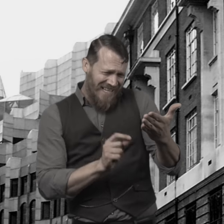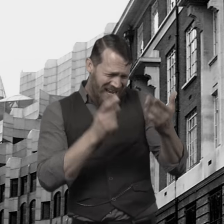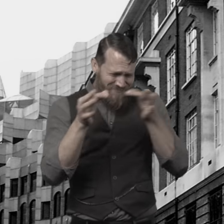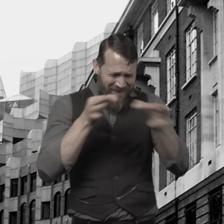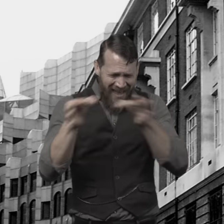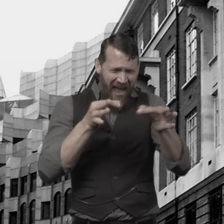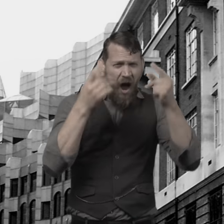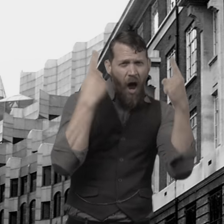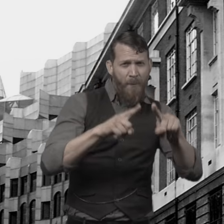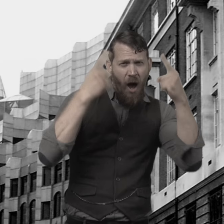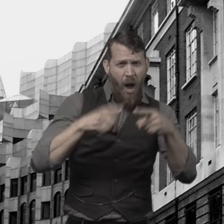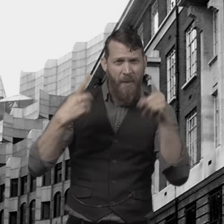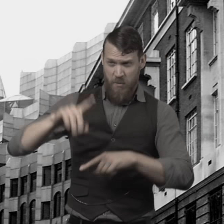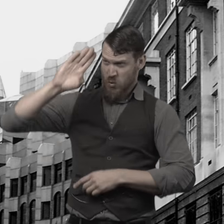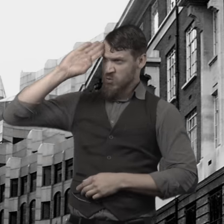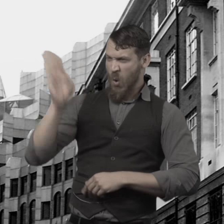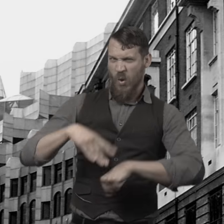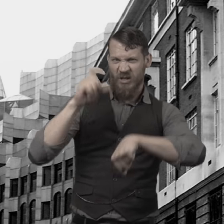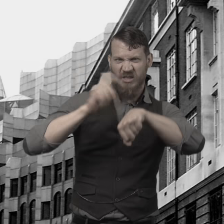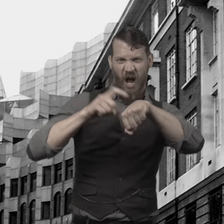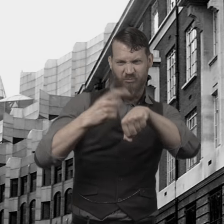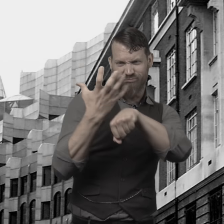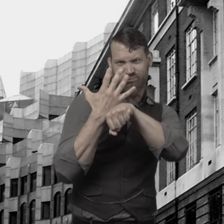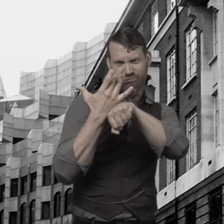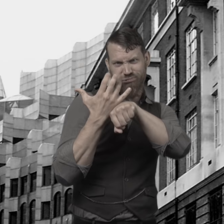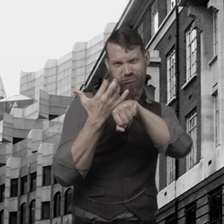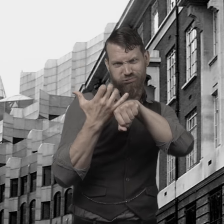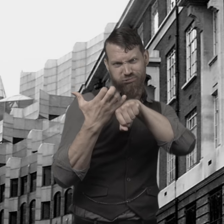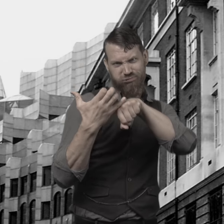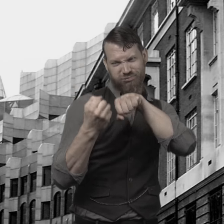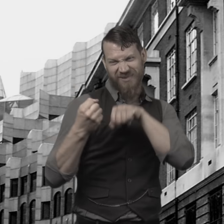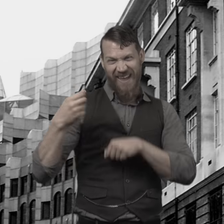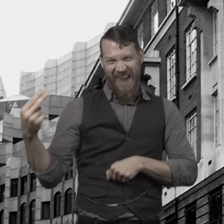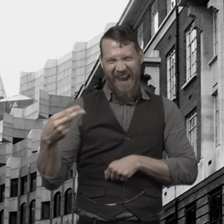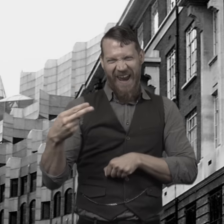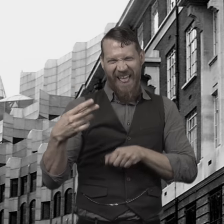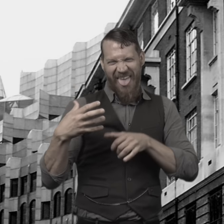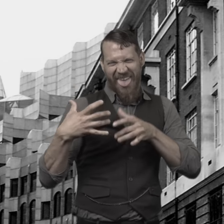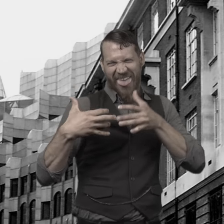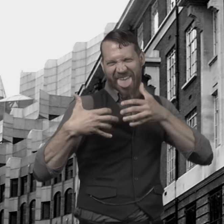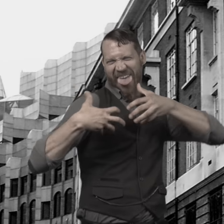This is when Dr. Jekyll writes this testament, knowing that time is running out,